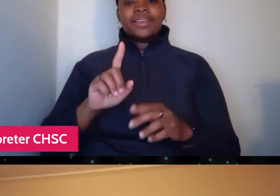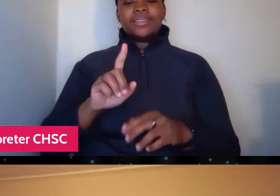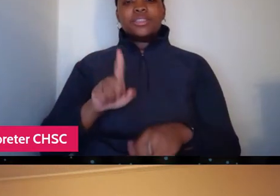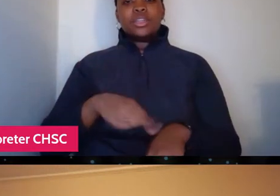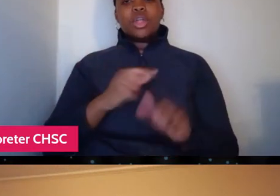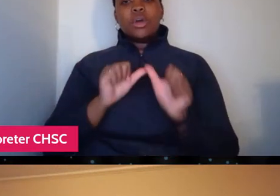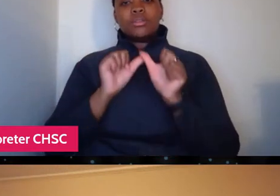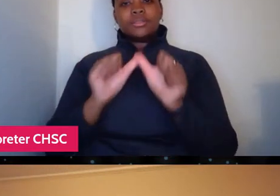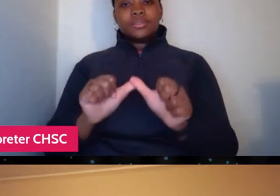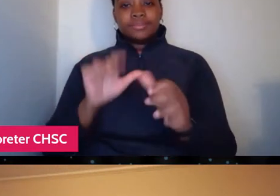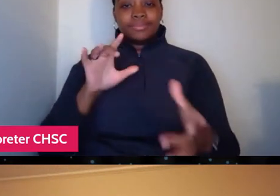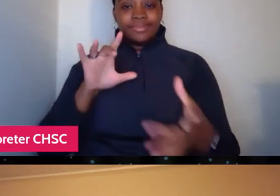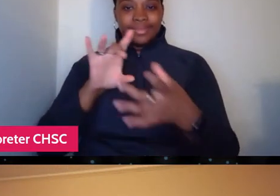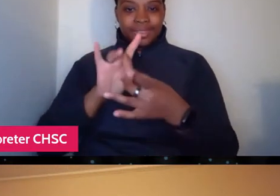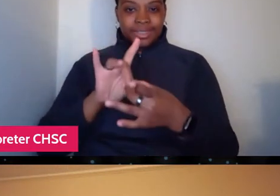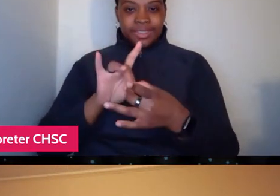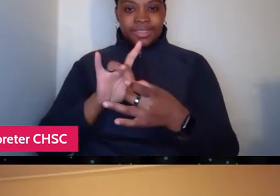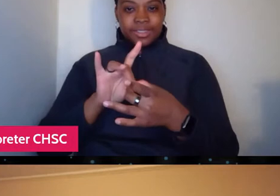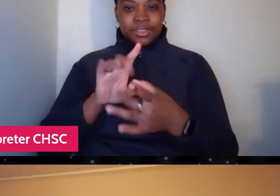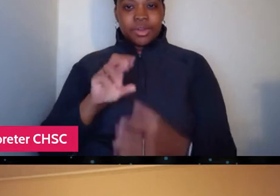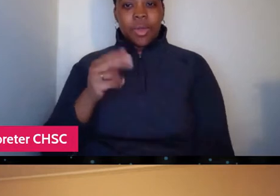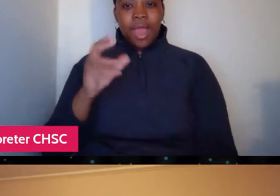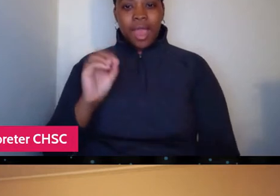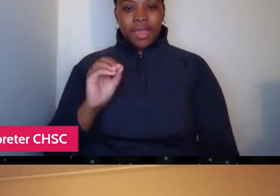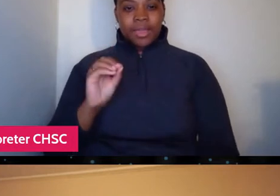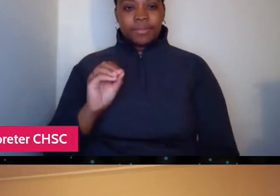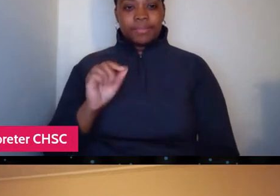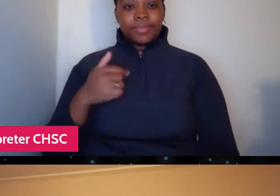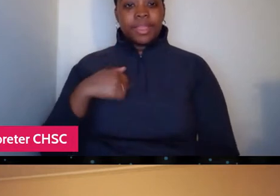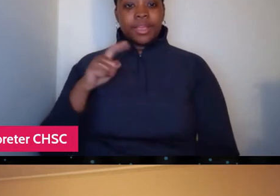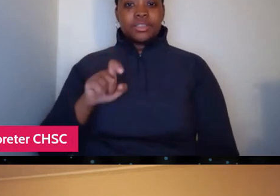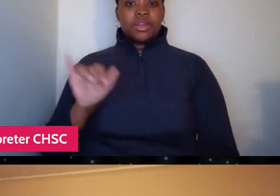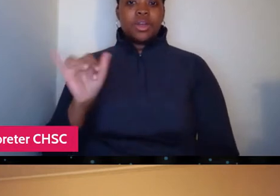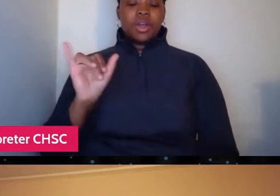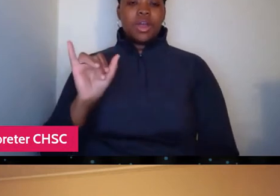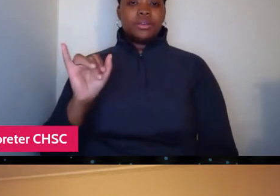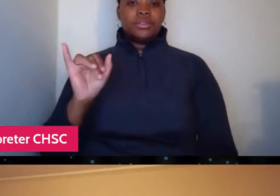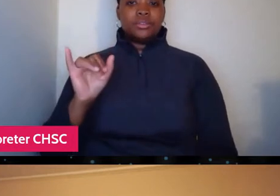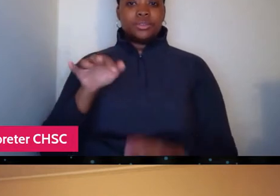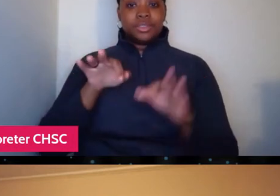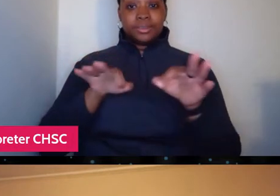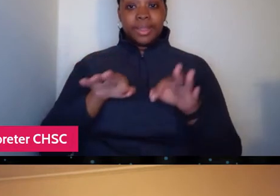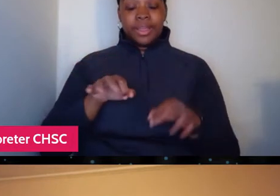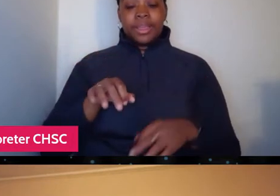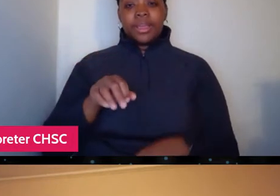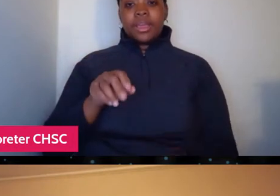to this film. And I should also point out that in 2018,